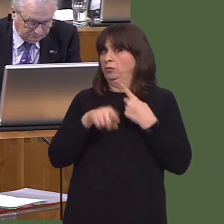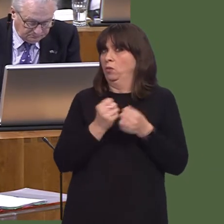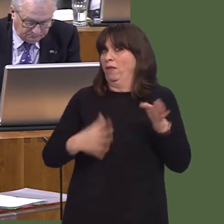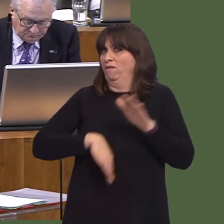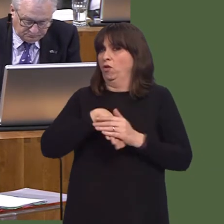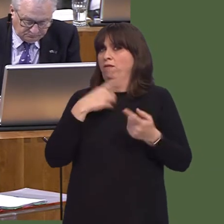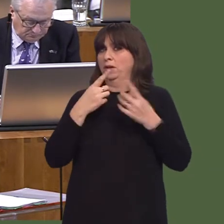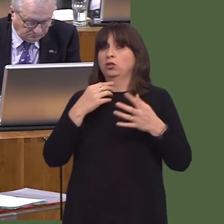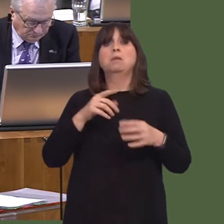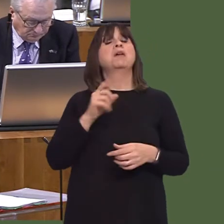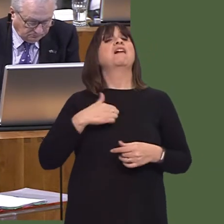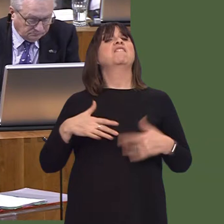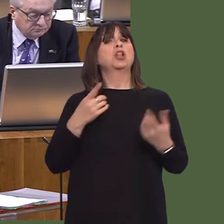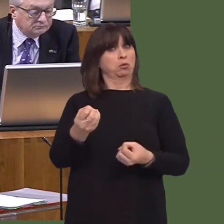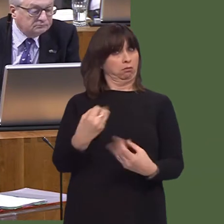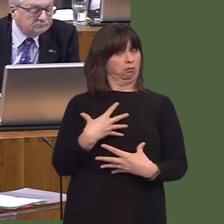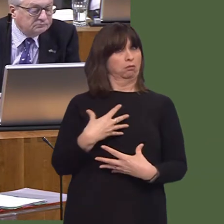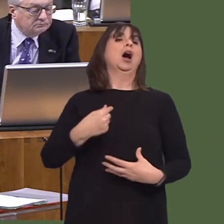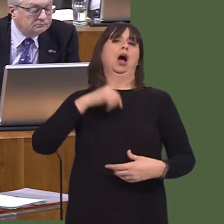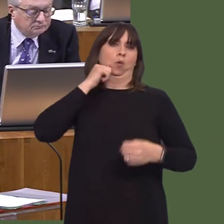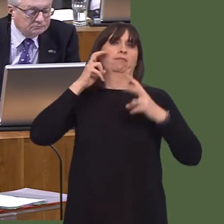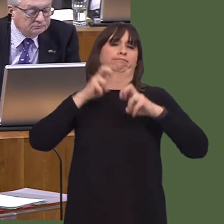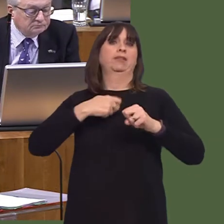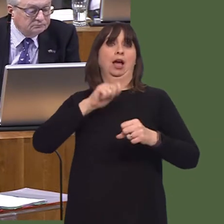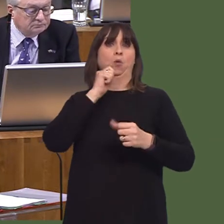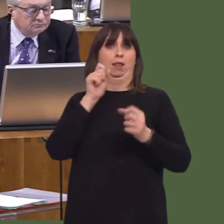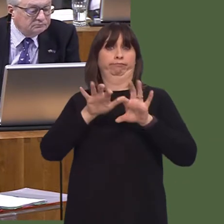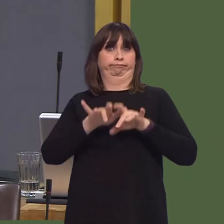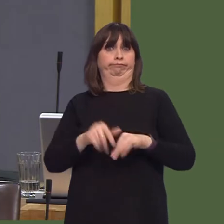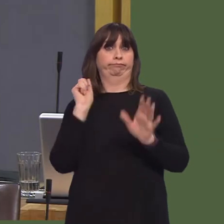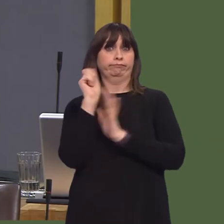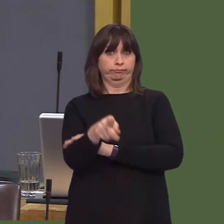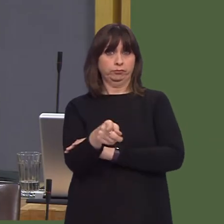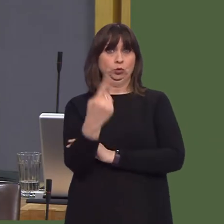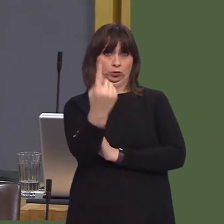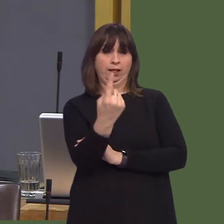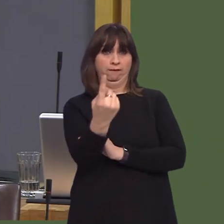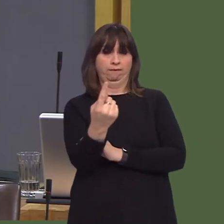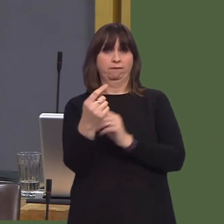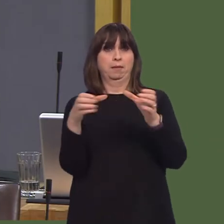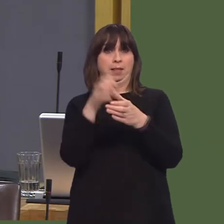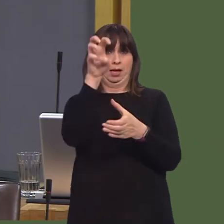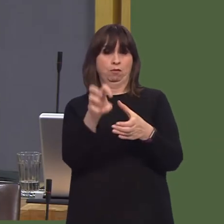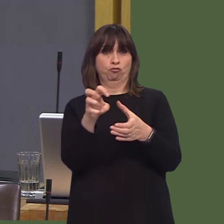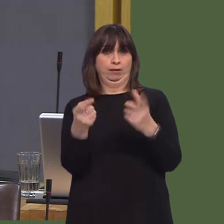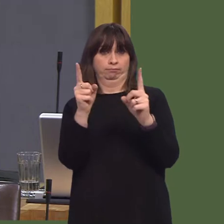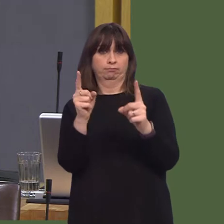OAQ51582 Carwyn Jones AM: Information on the introduction of Superfast Cymru is available on the Welsh Government website, and providing effective